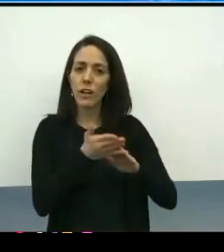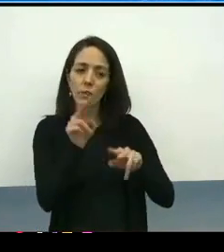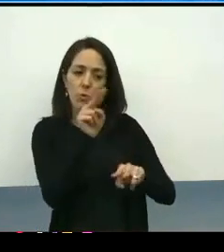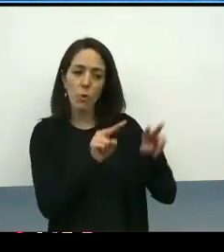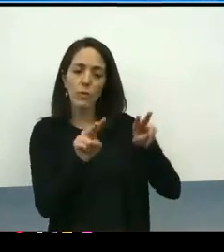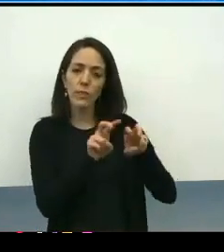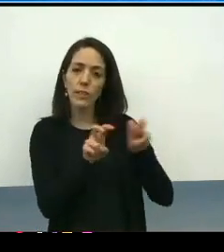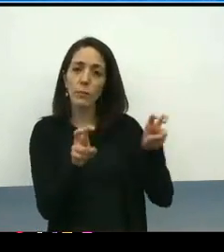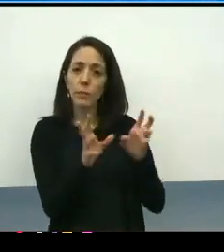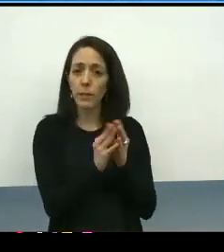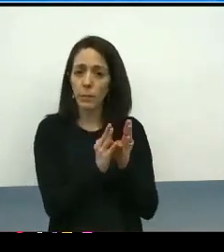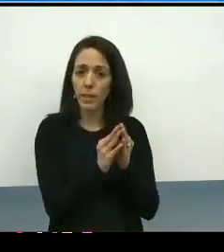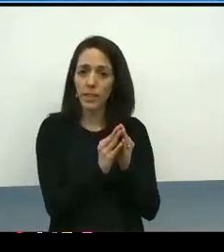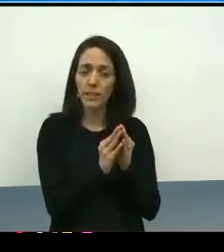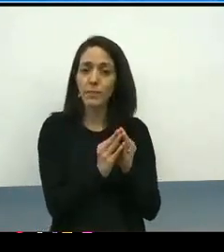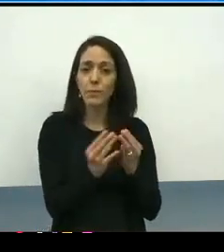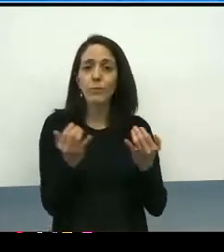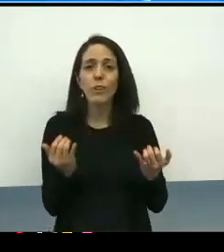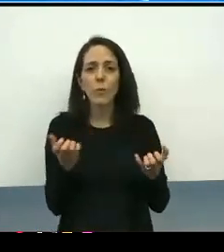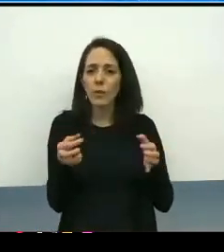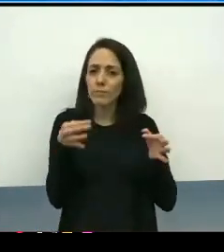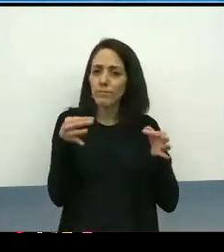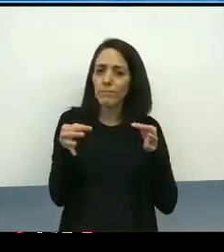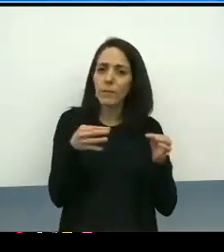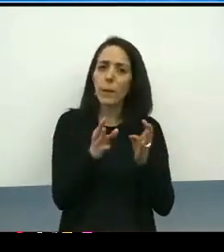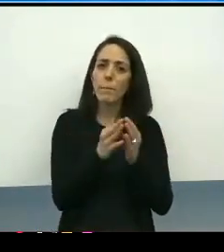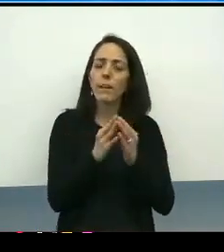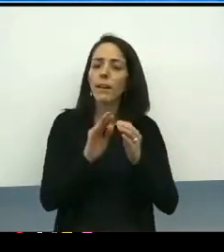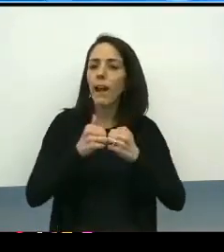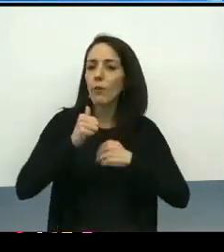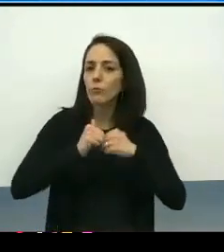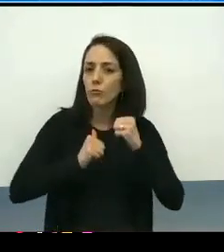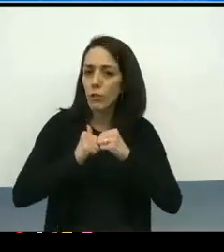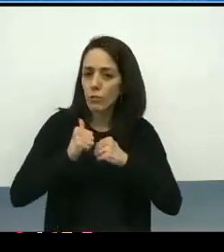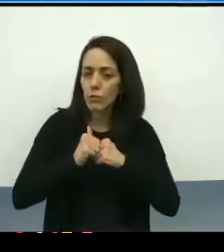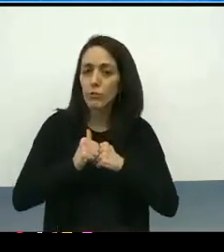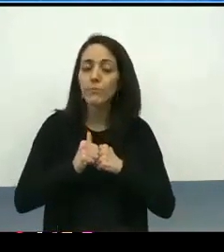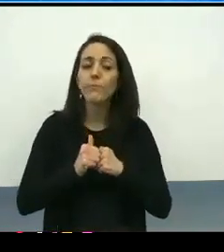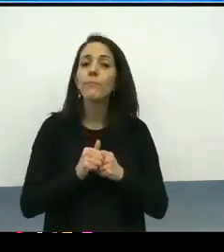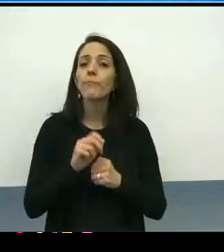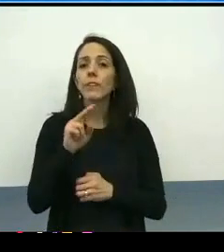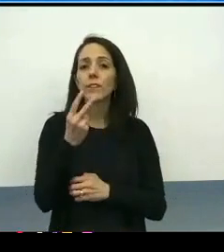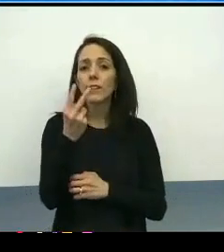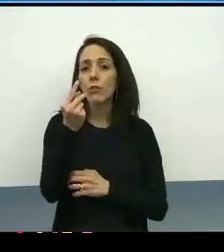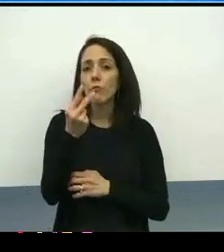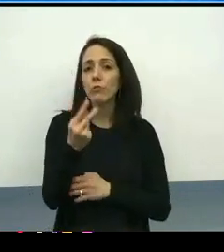And so I wanna talk just a bit about the meeting structure. We meet every second Thursday of the month for 90 minutes.